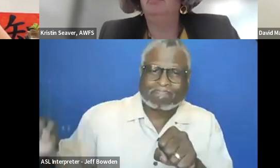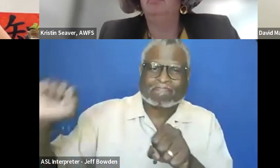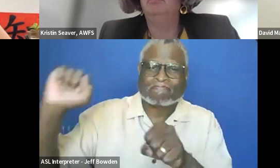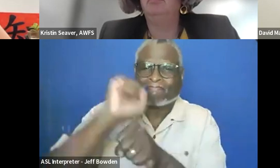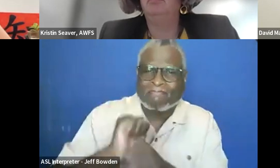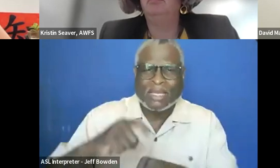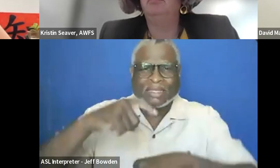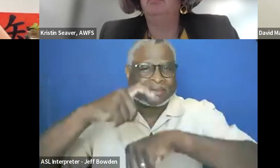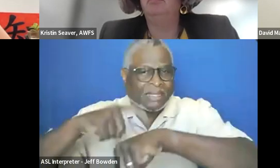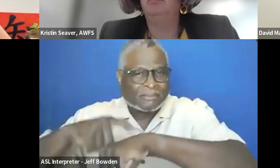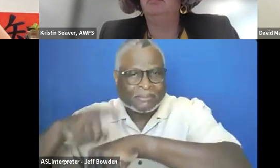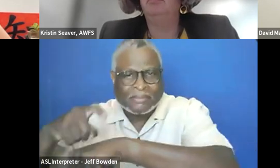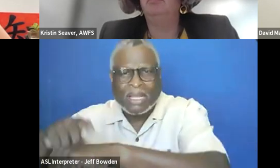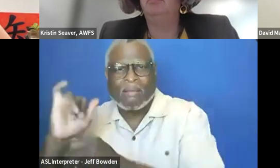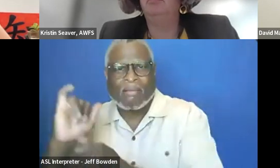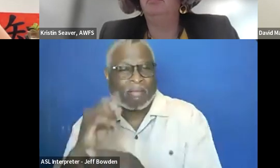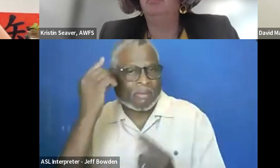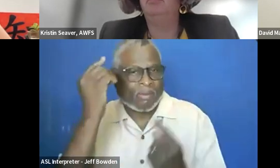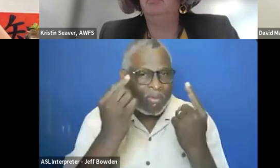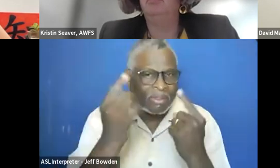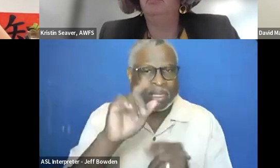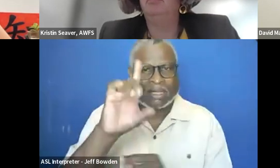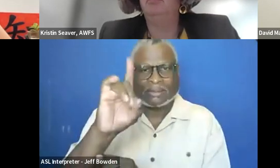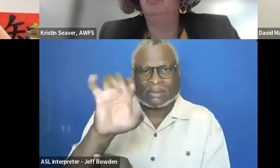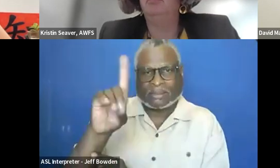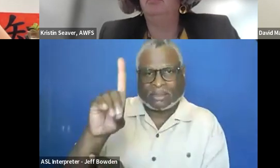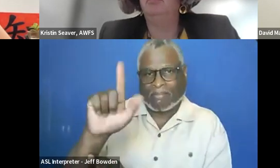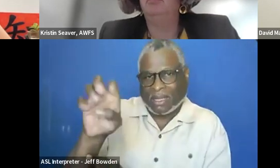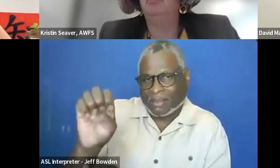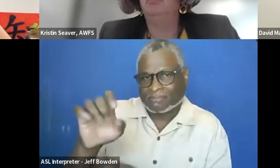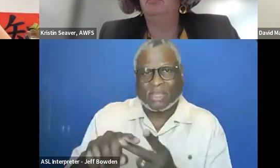And normally when we are under a pretty tight deadline, be it the fiscal year end